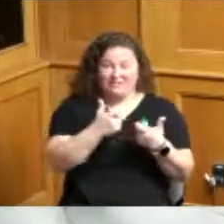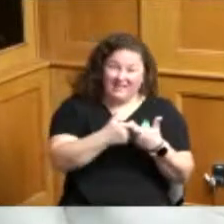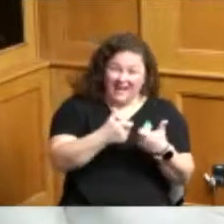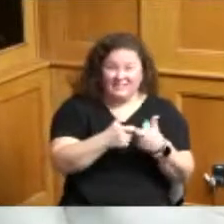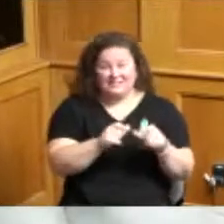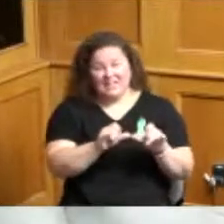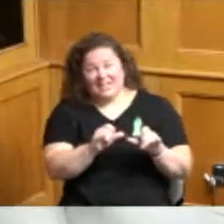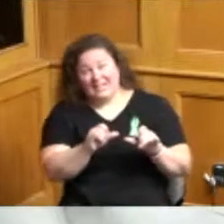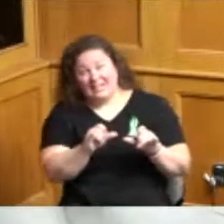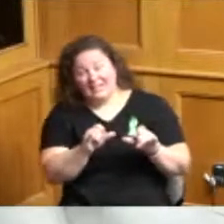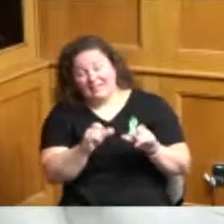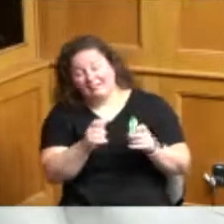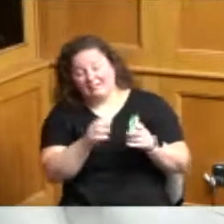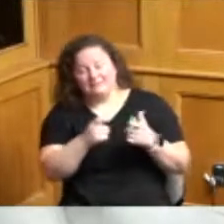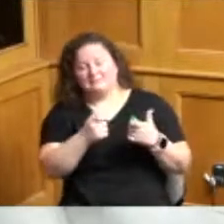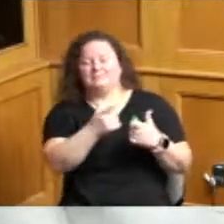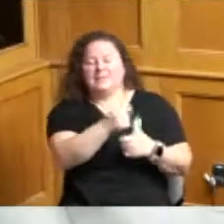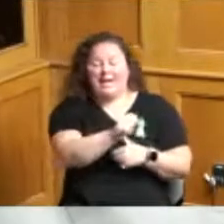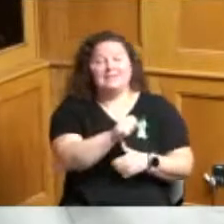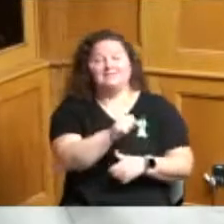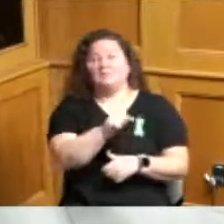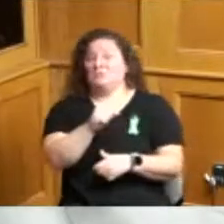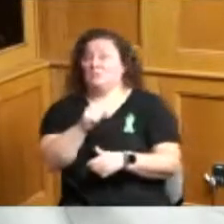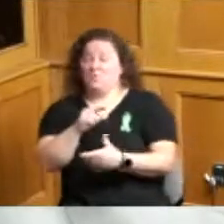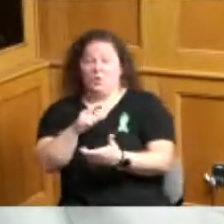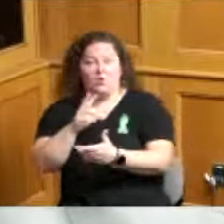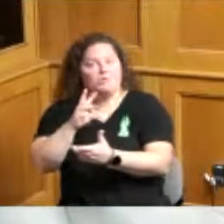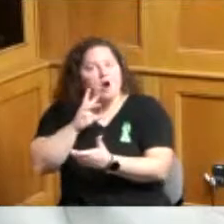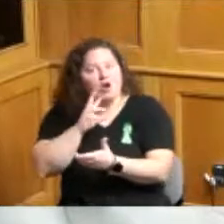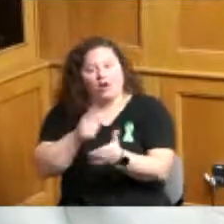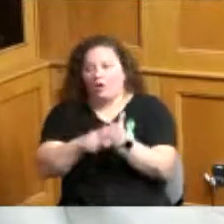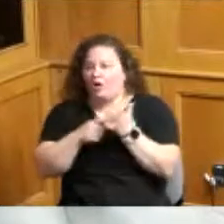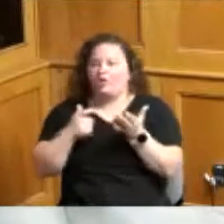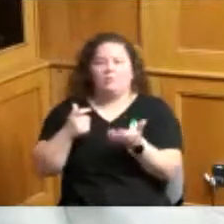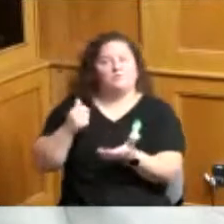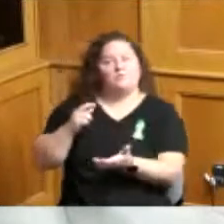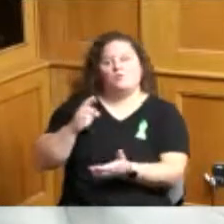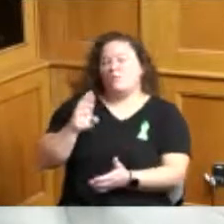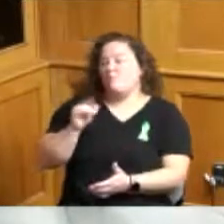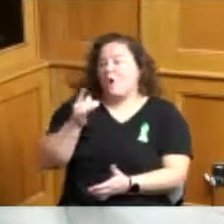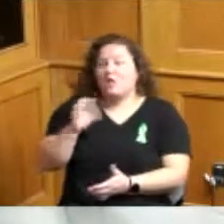more needs for home improvements your boiler your your your heating and air conditioner what